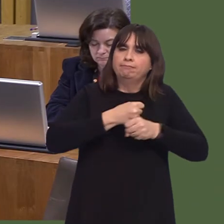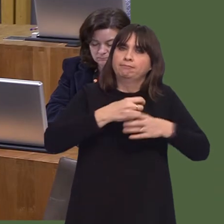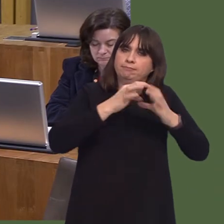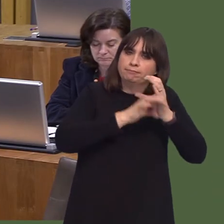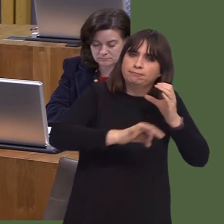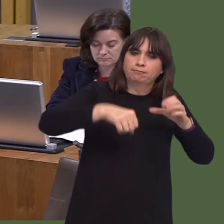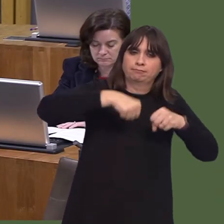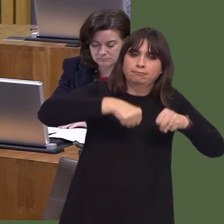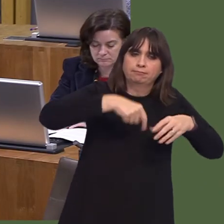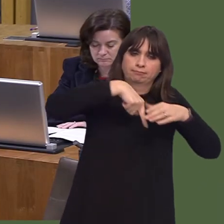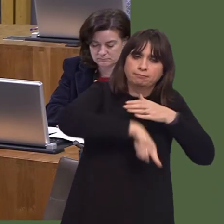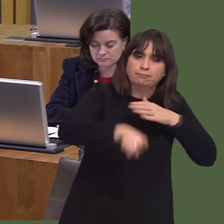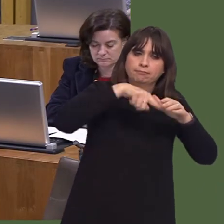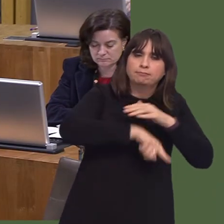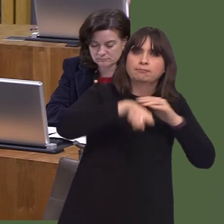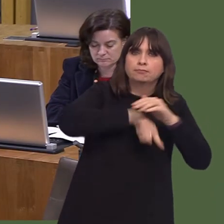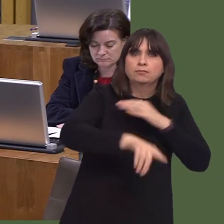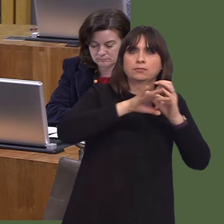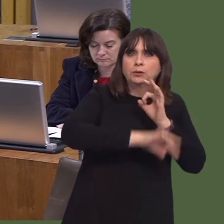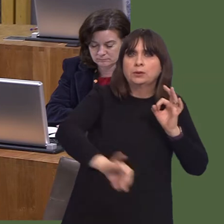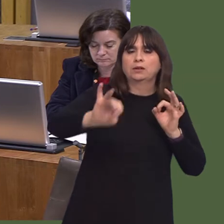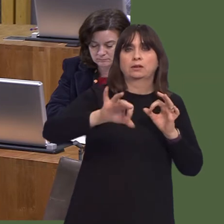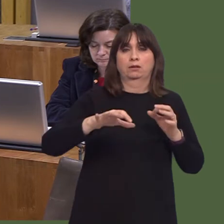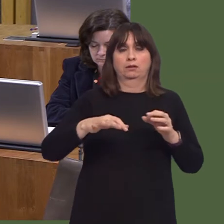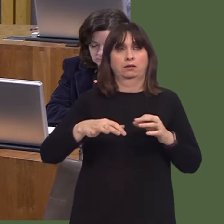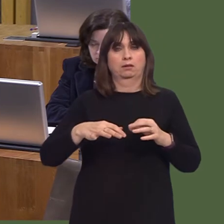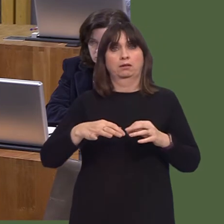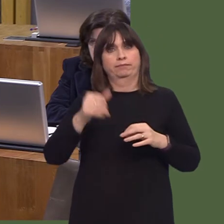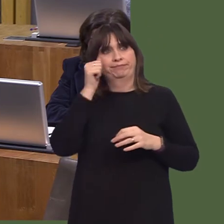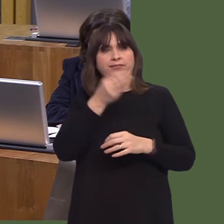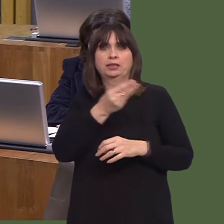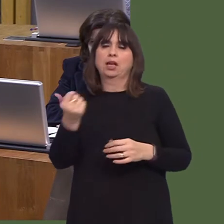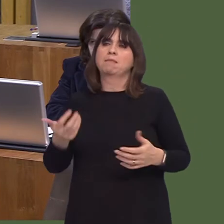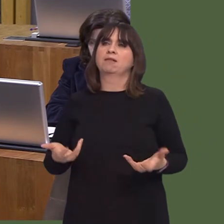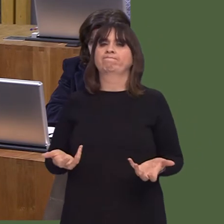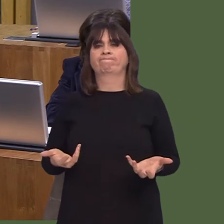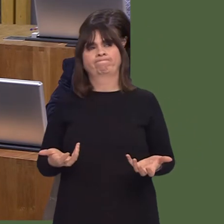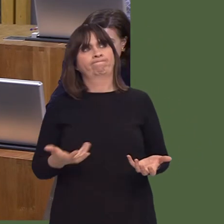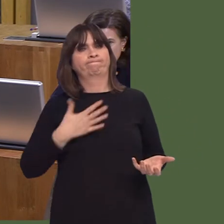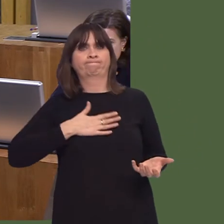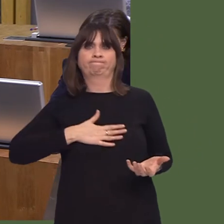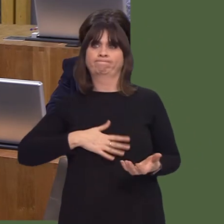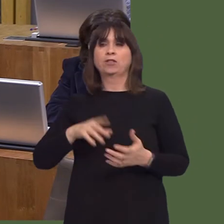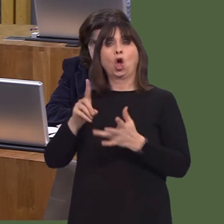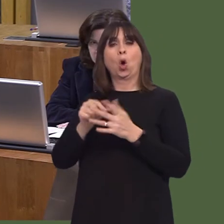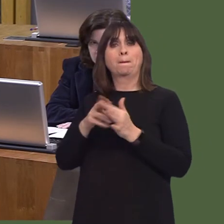work together to deliver a strategic solution to housing demand rather than, as